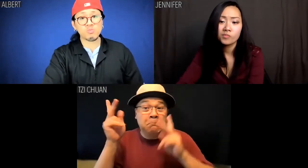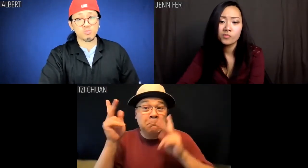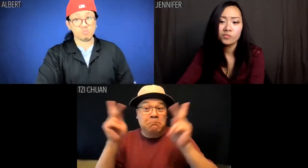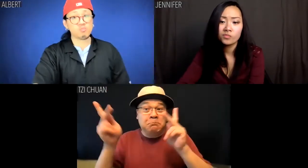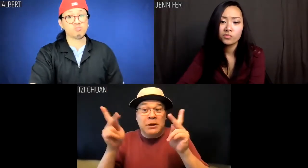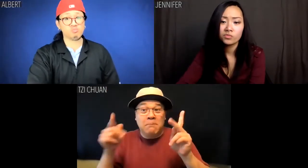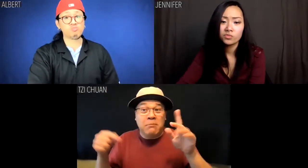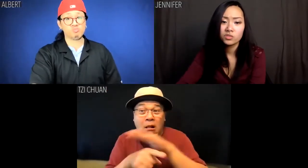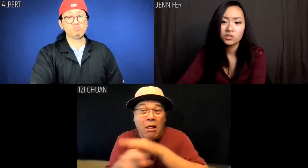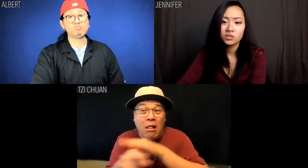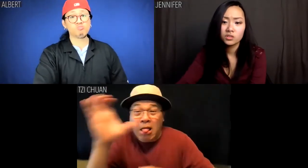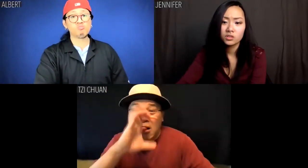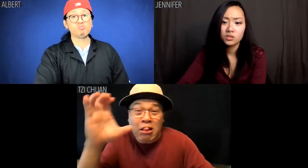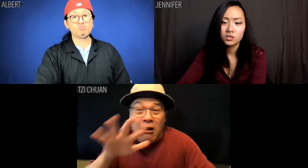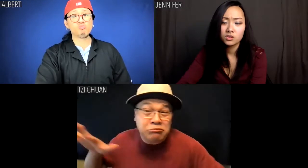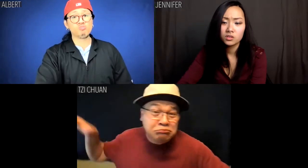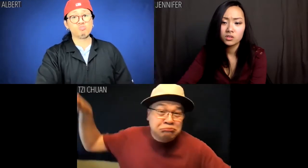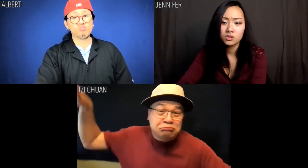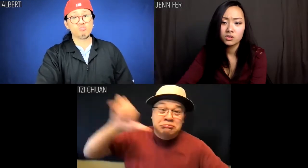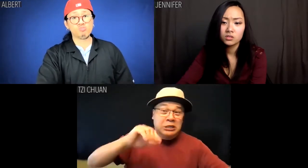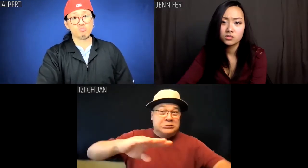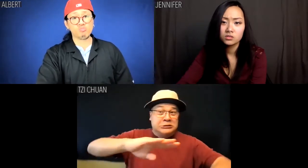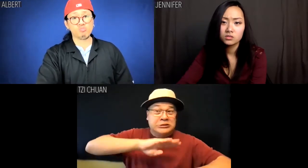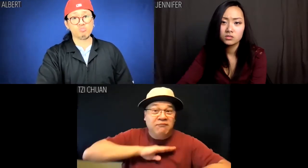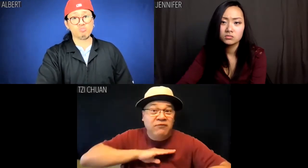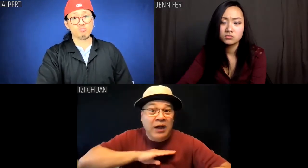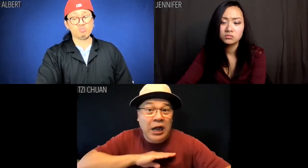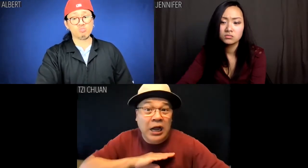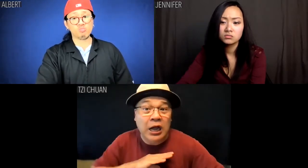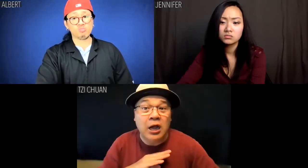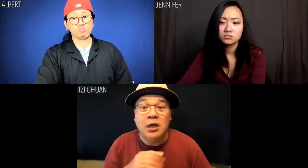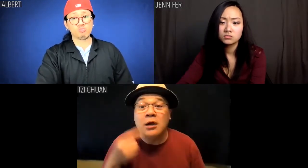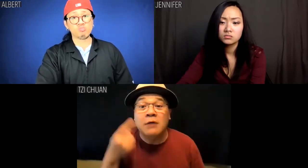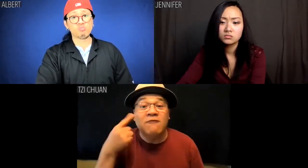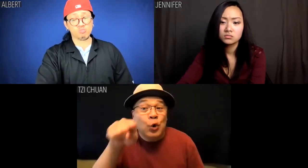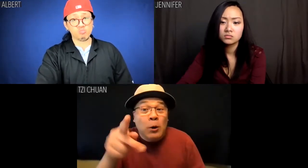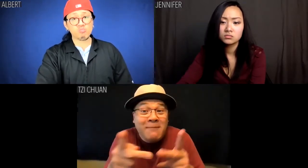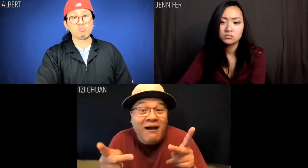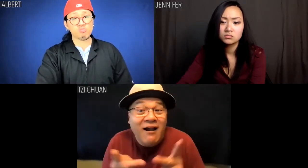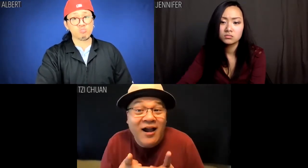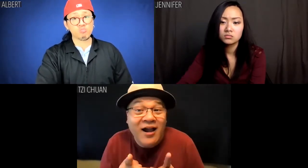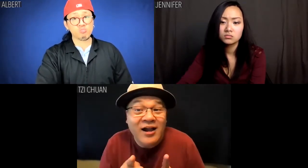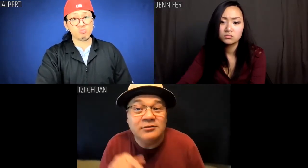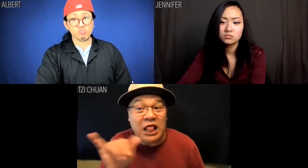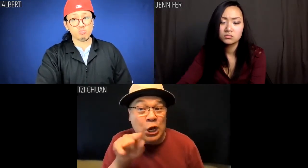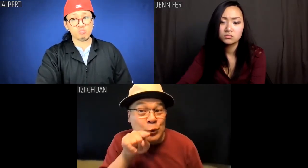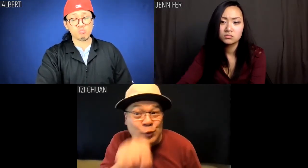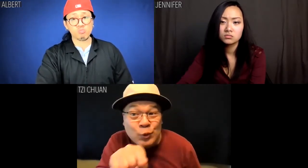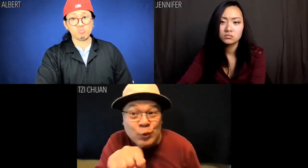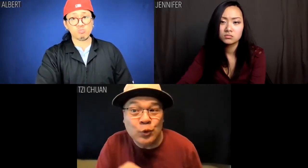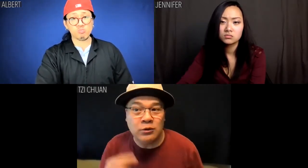So for our people abroad who find life unsatisfying, there is a place for you here. There are people like you here.